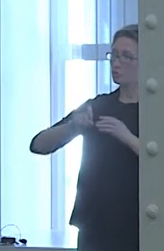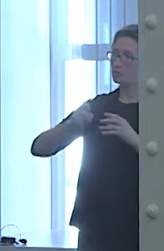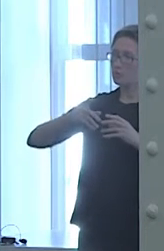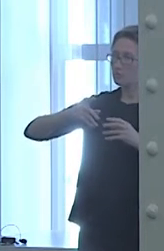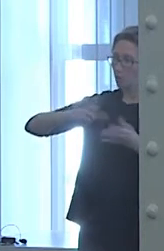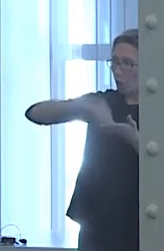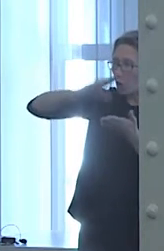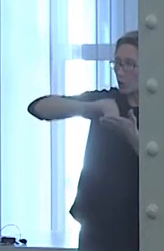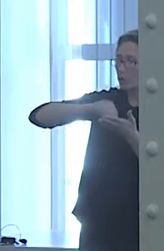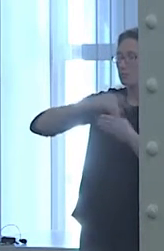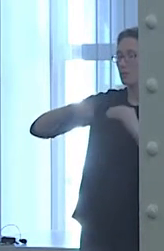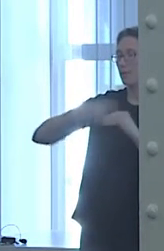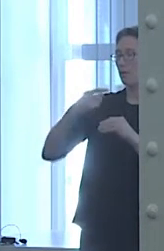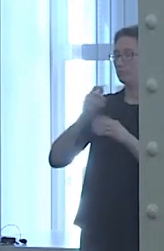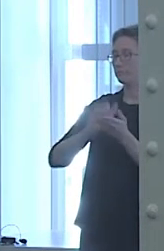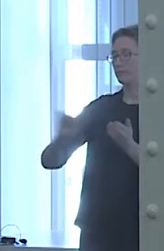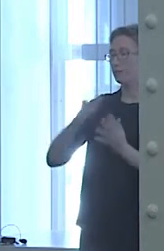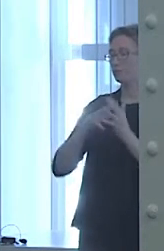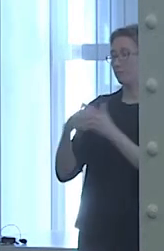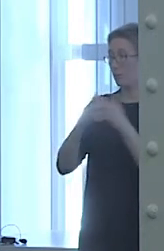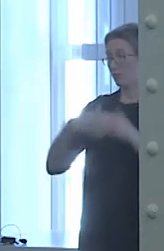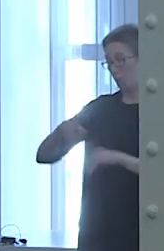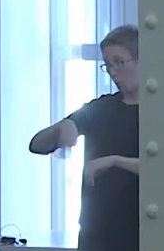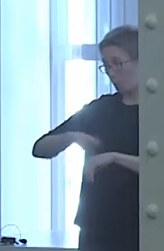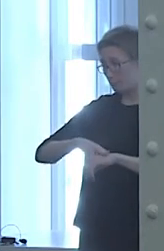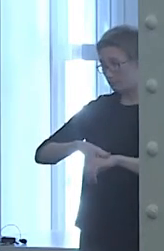should tailor treatment goals accordingly.